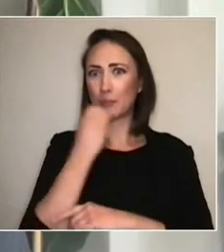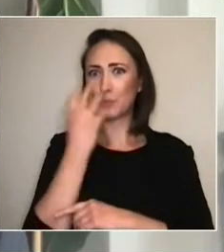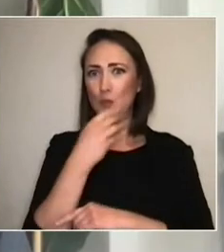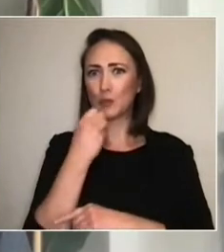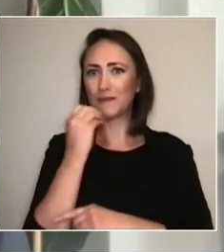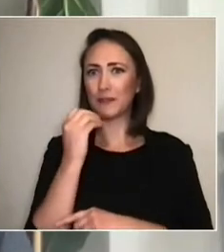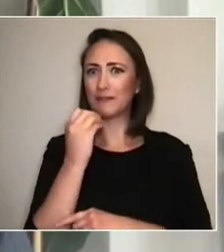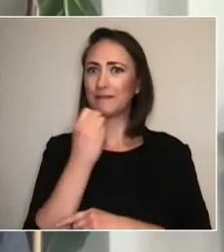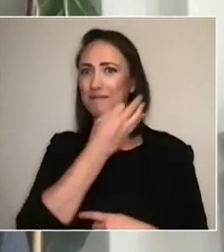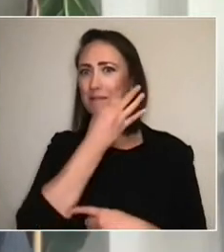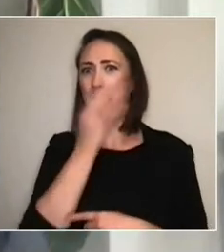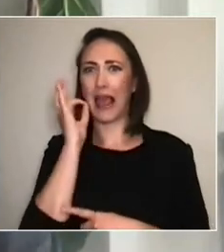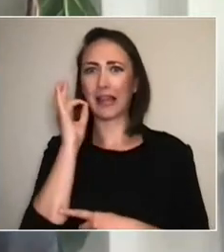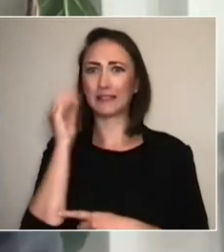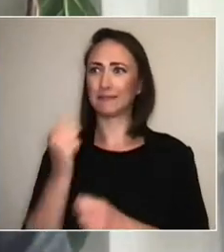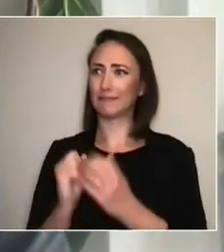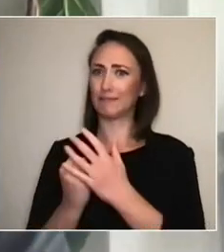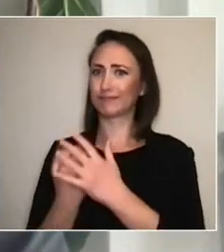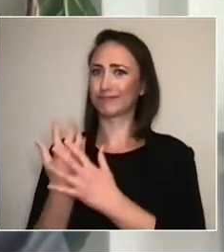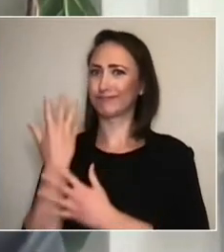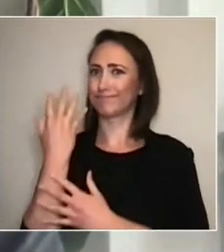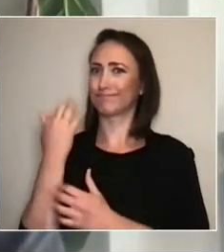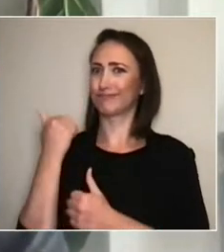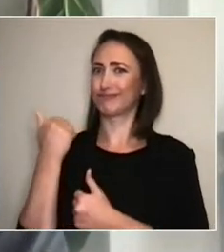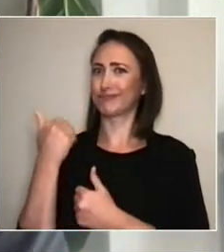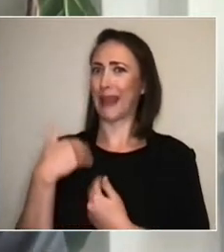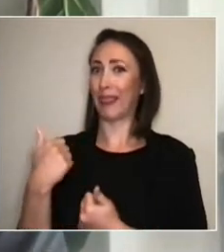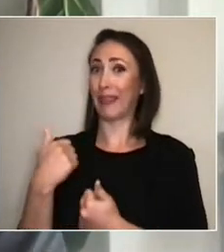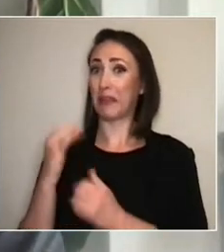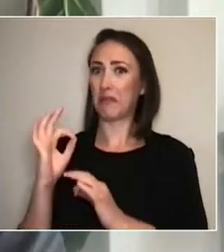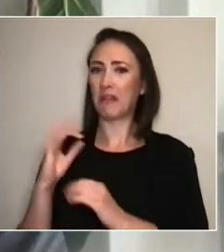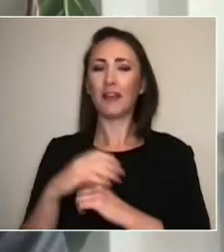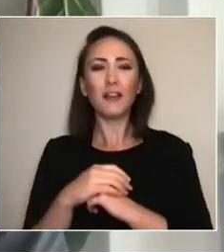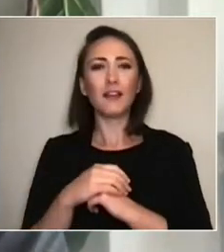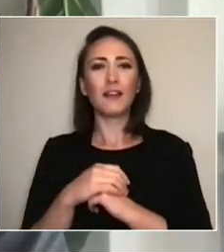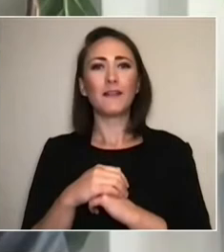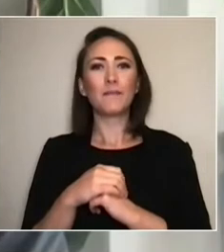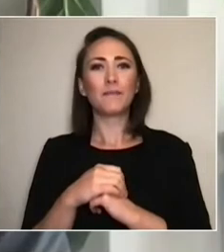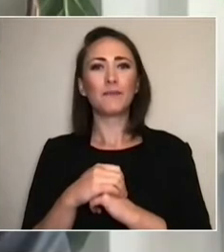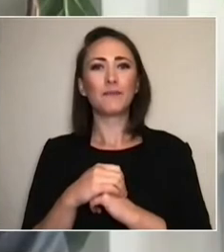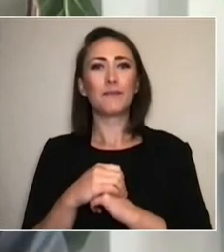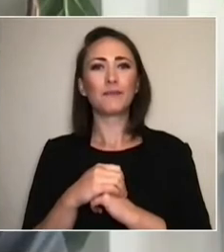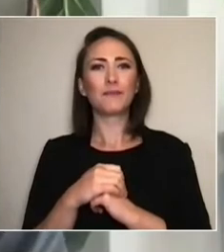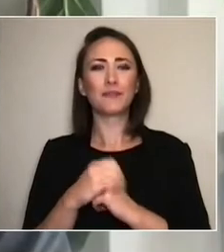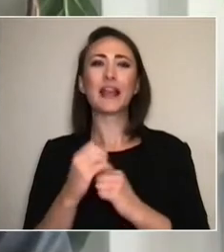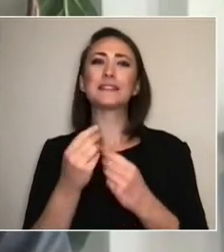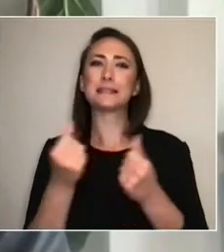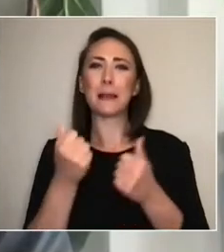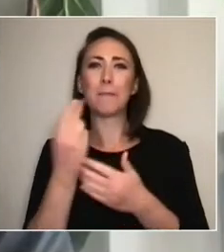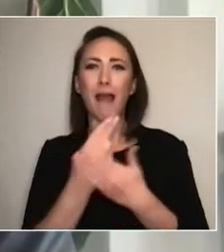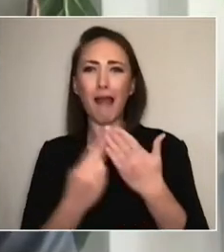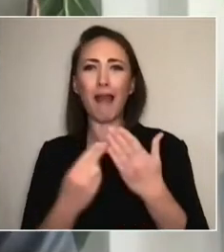in front of a bookshelf with the books that have gotten me through the lockdown and some art and ceramics.